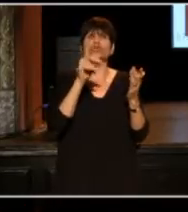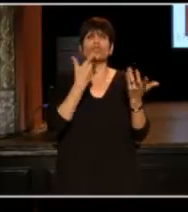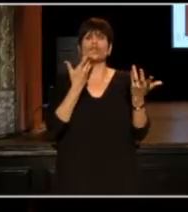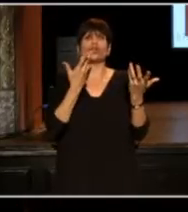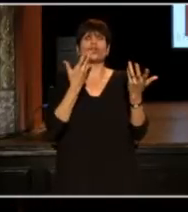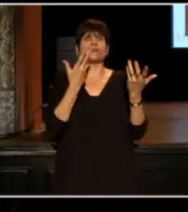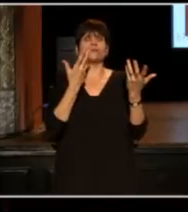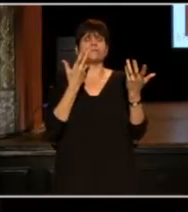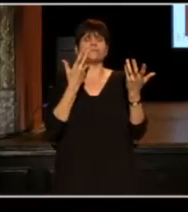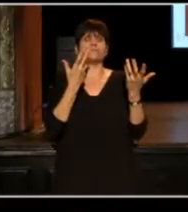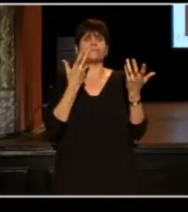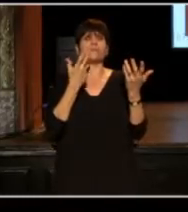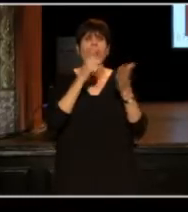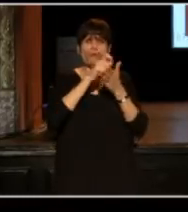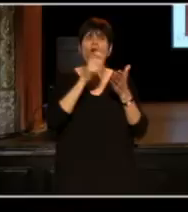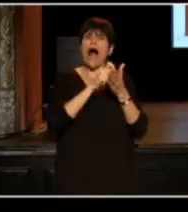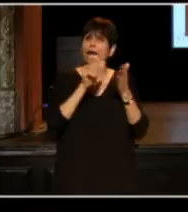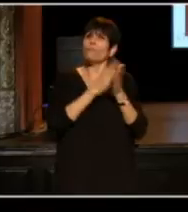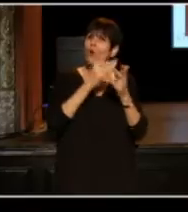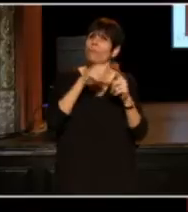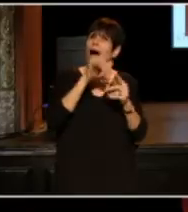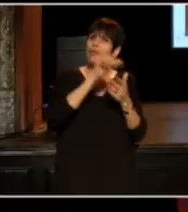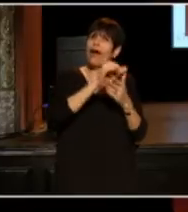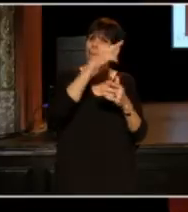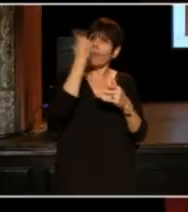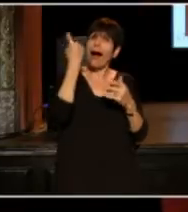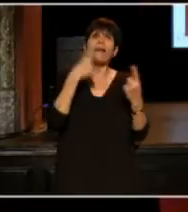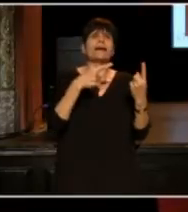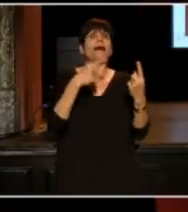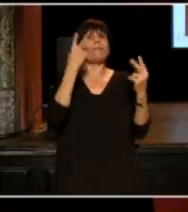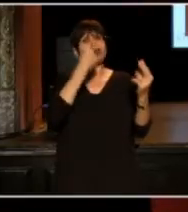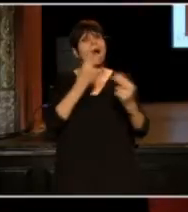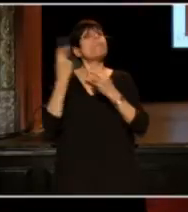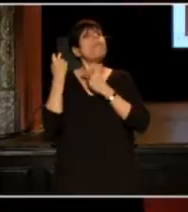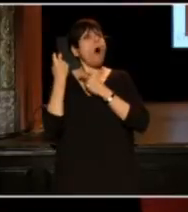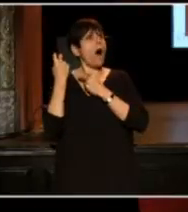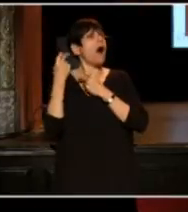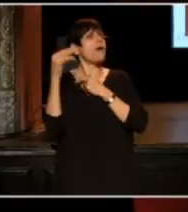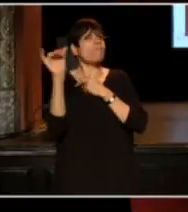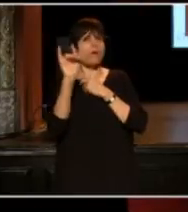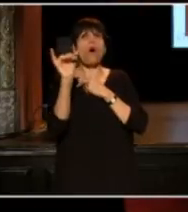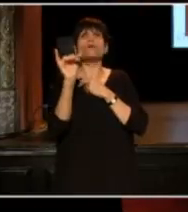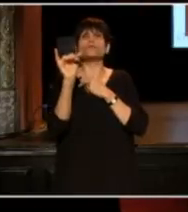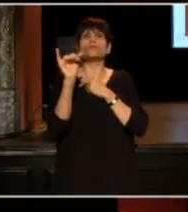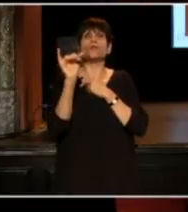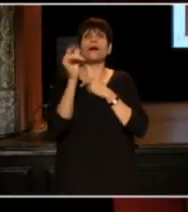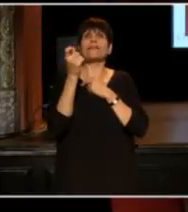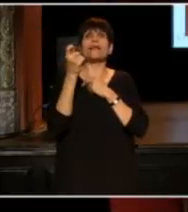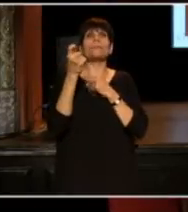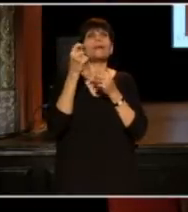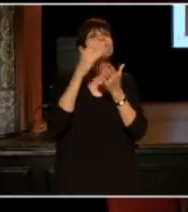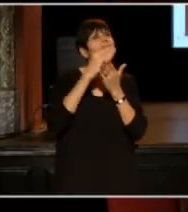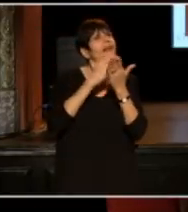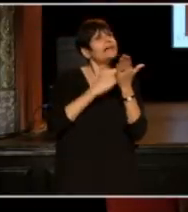so, let's write a book about that. And it's mostly a memoir, but it's also a bit of lessons I learned along the way,